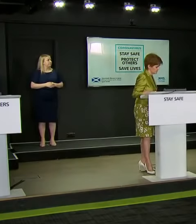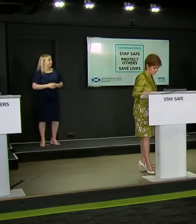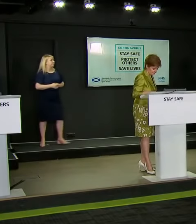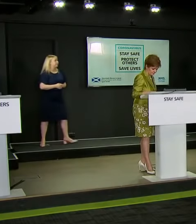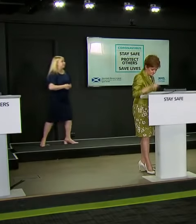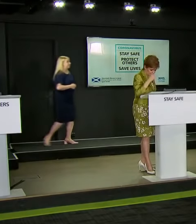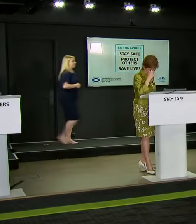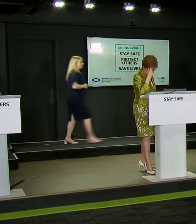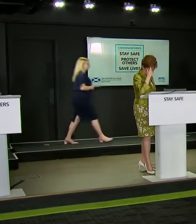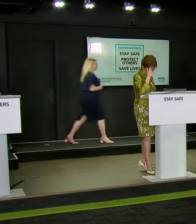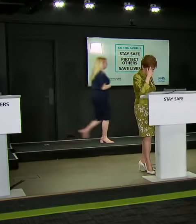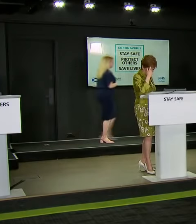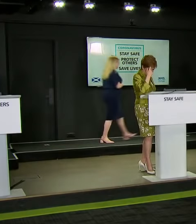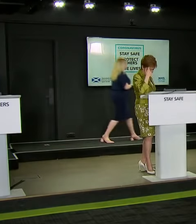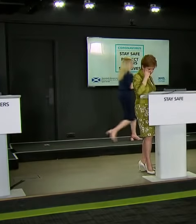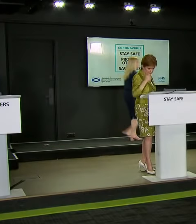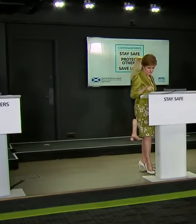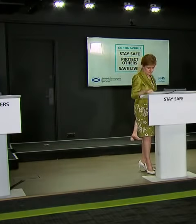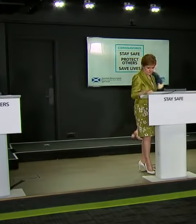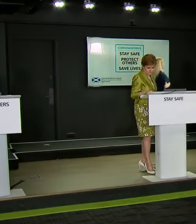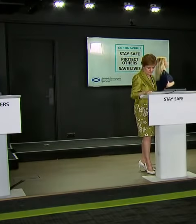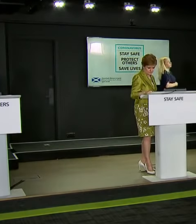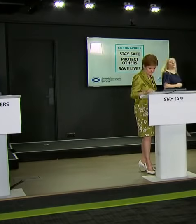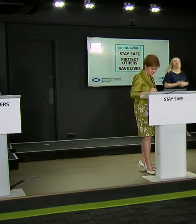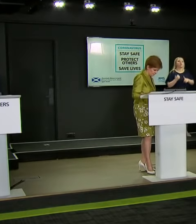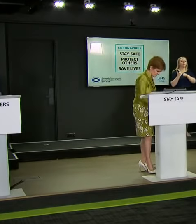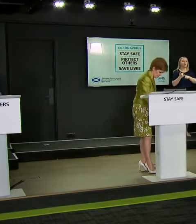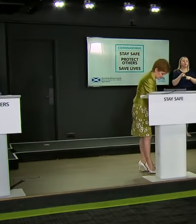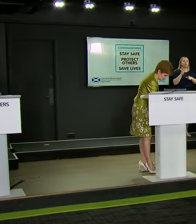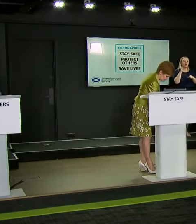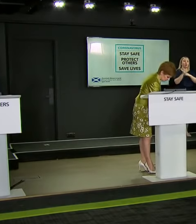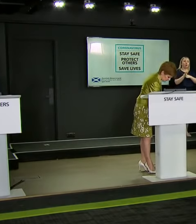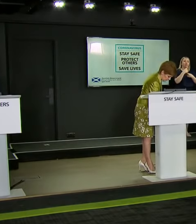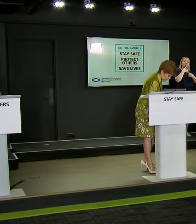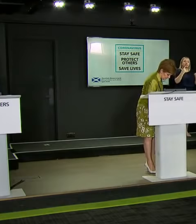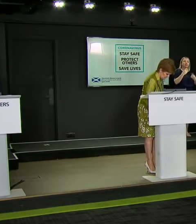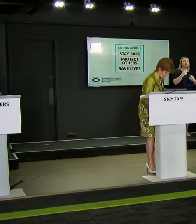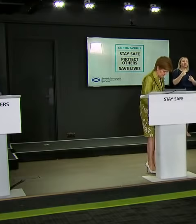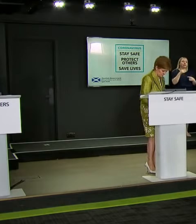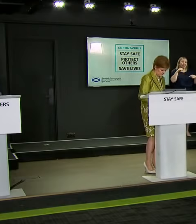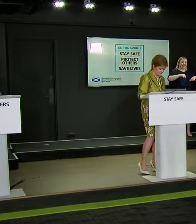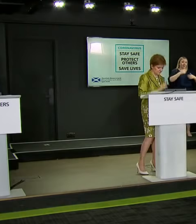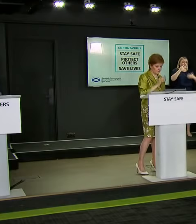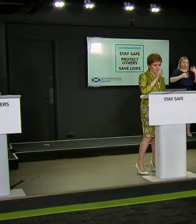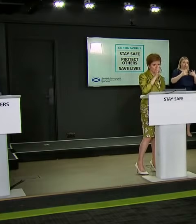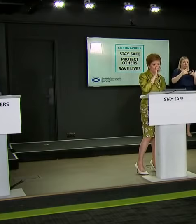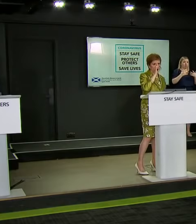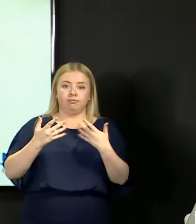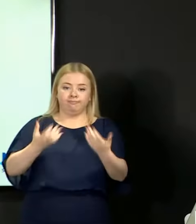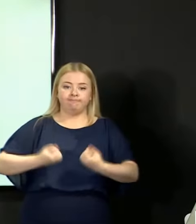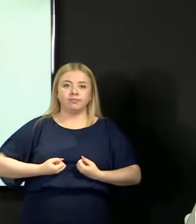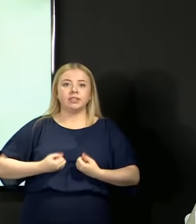I would simply echo the point the First Minister has made, that in these results, we have seen